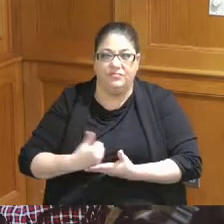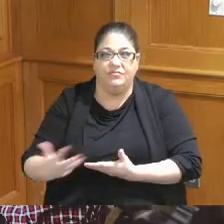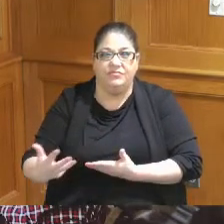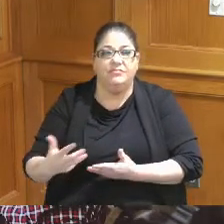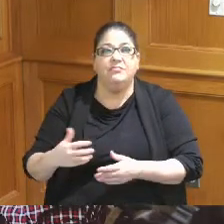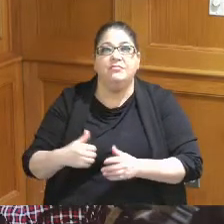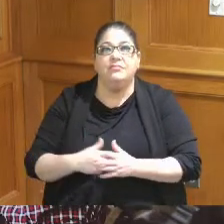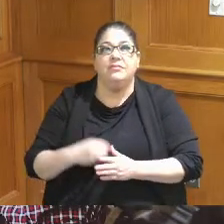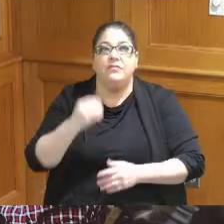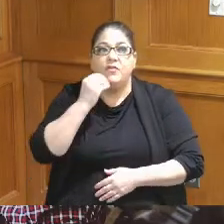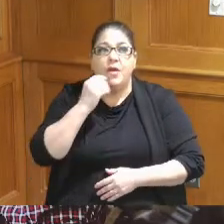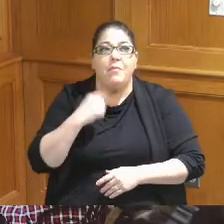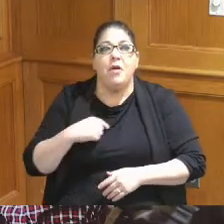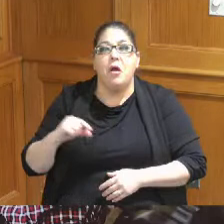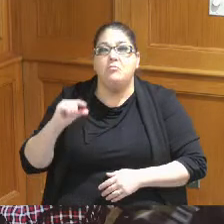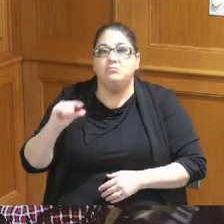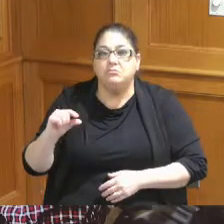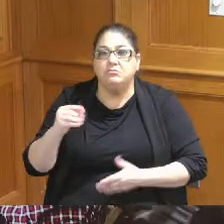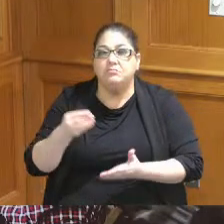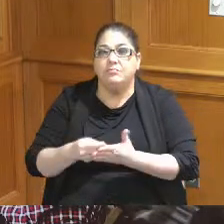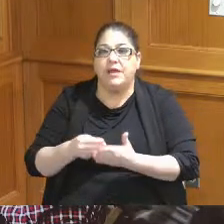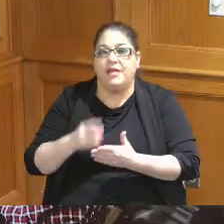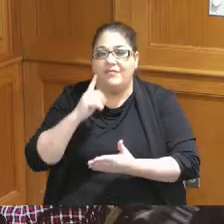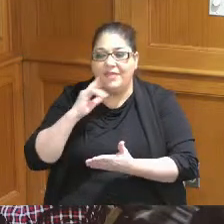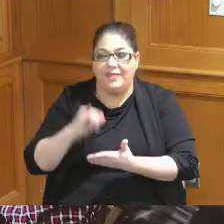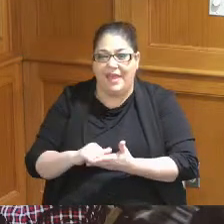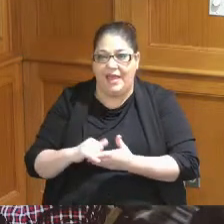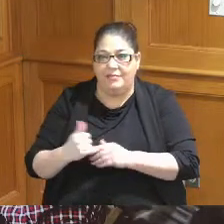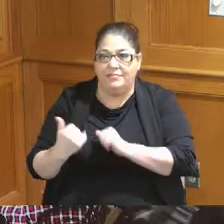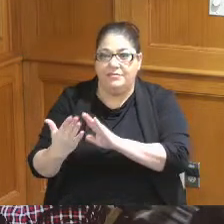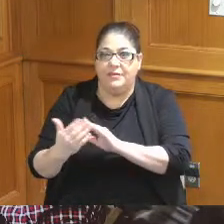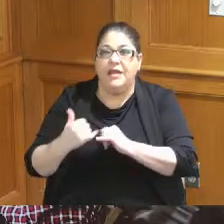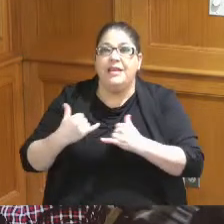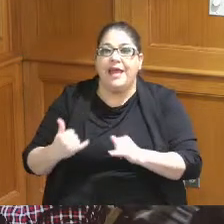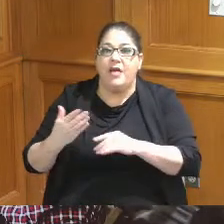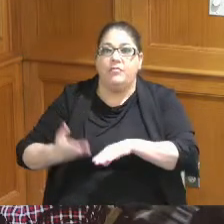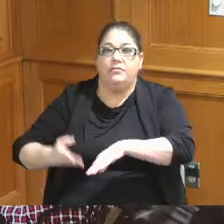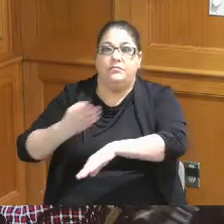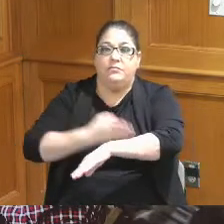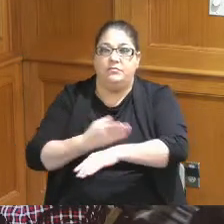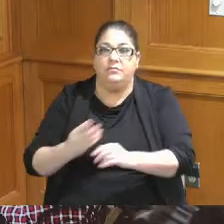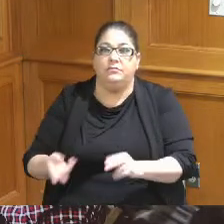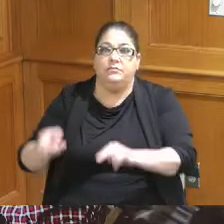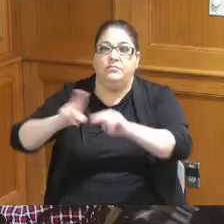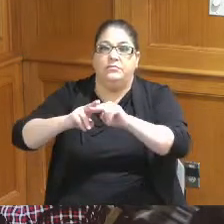budgeted a small sliver of our budget for this so we are increasing our budget for this this sector